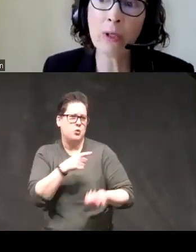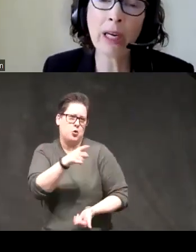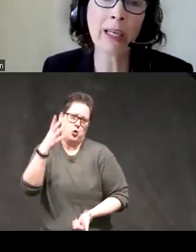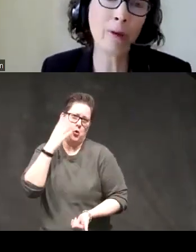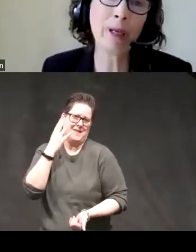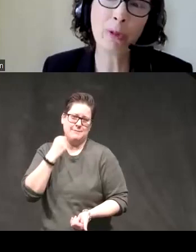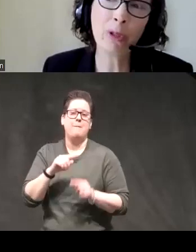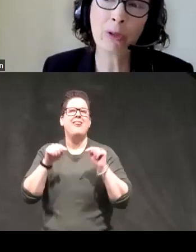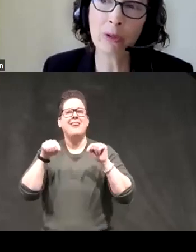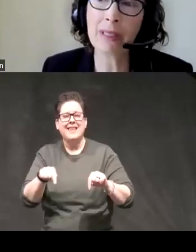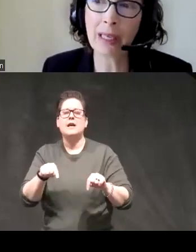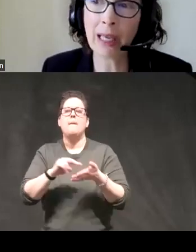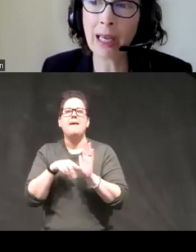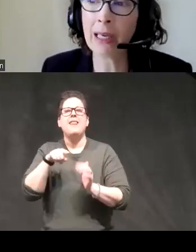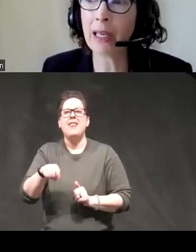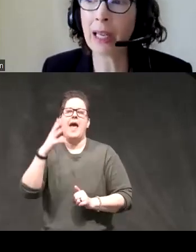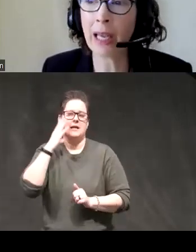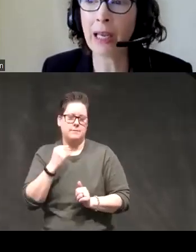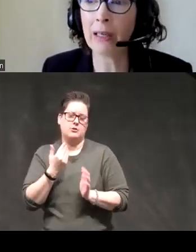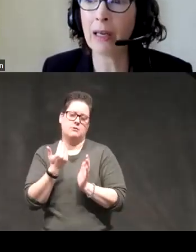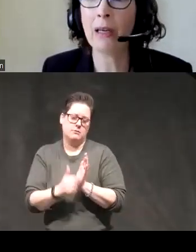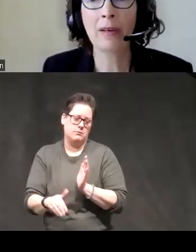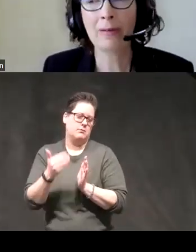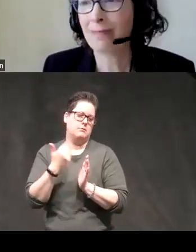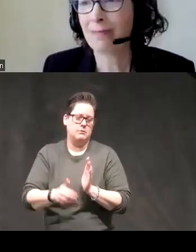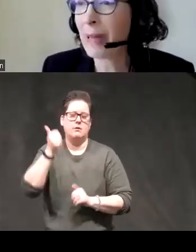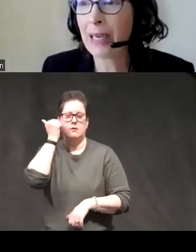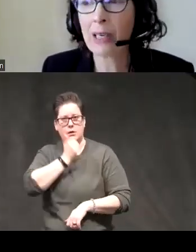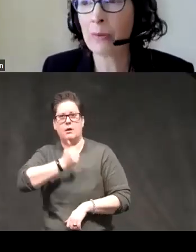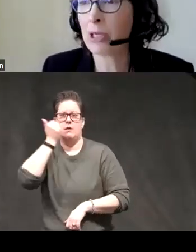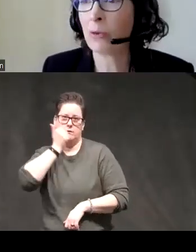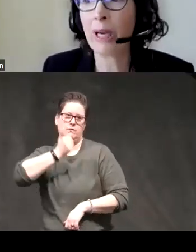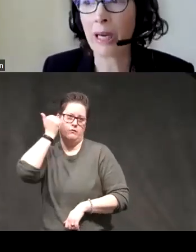we're talking about people who go through this again and again many times in a week